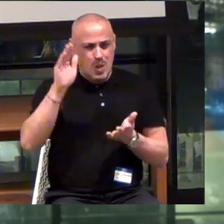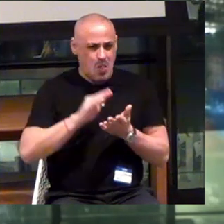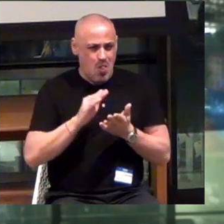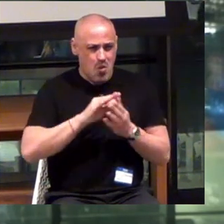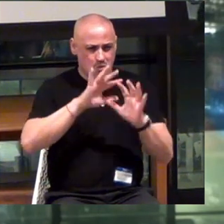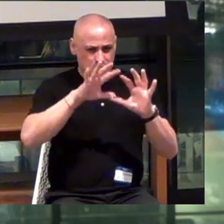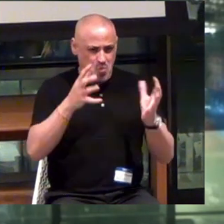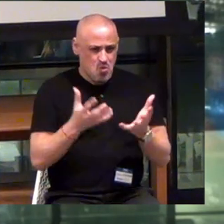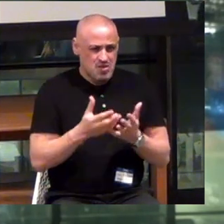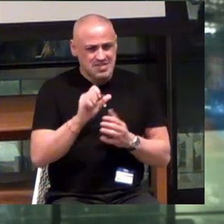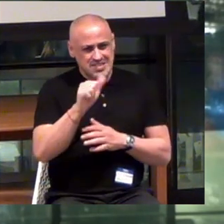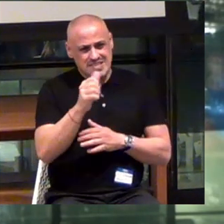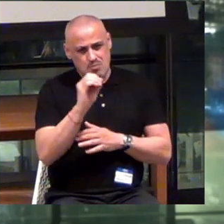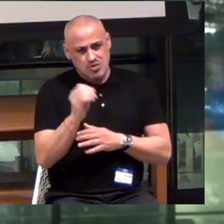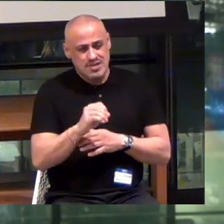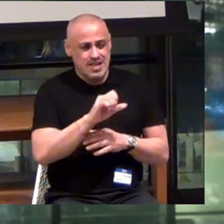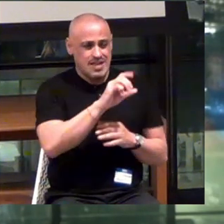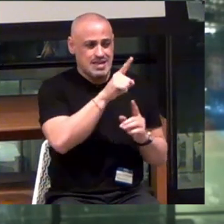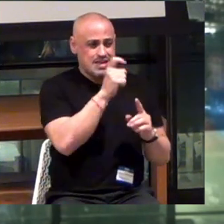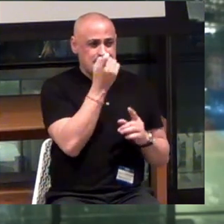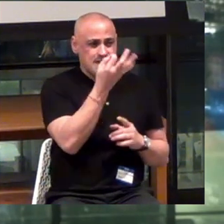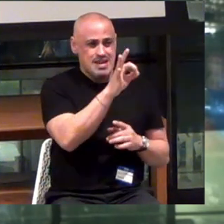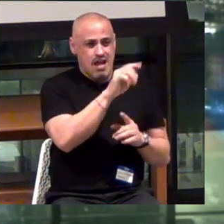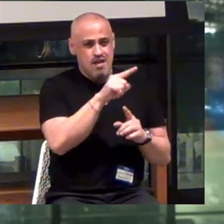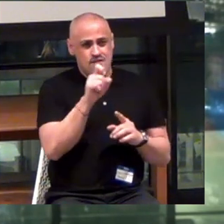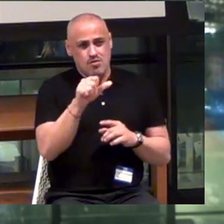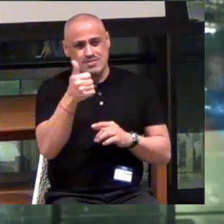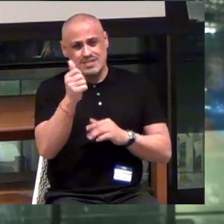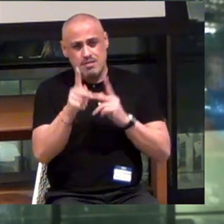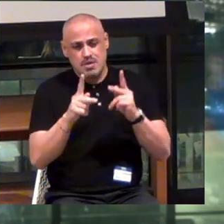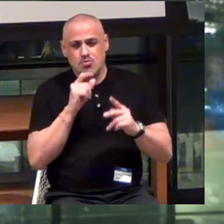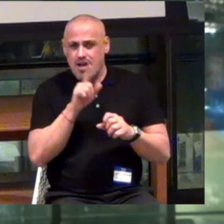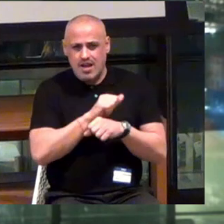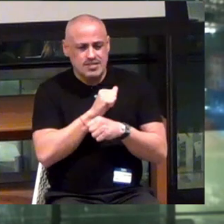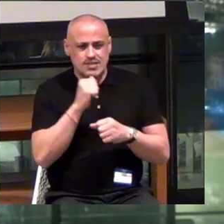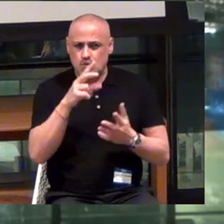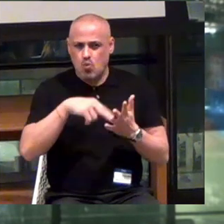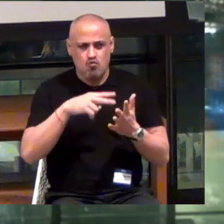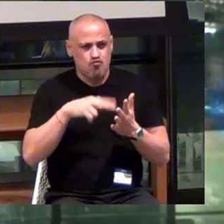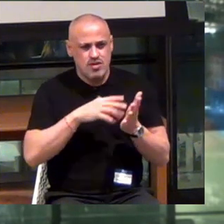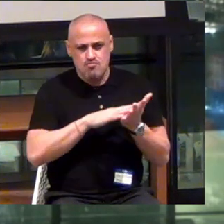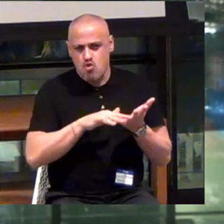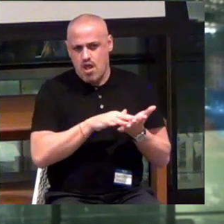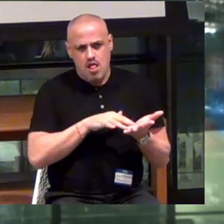So 9 out of every 10 people who are blind or visually impaired actually don't read Braille.